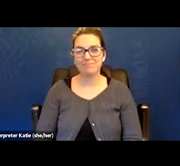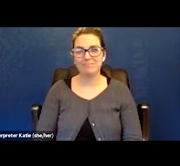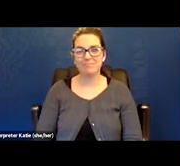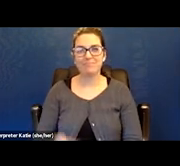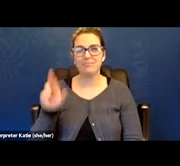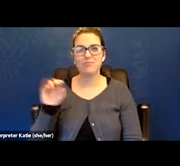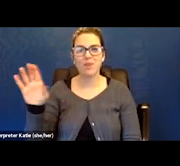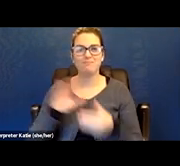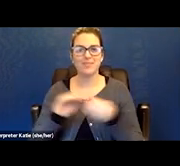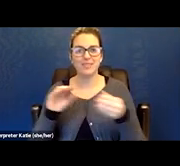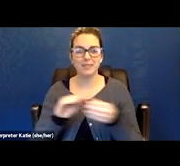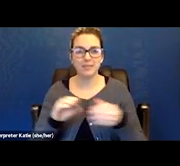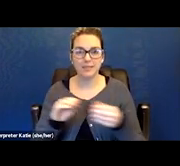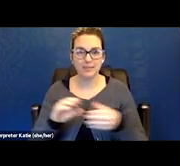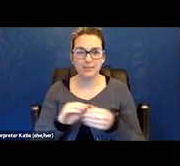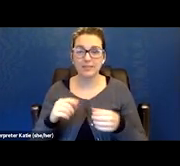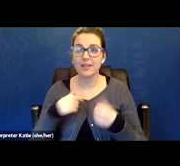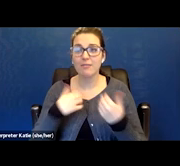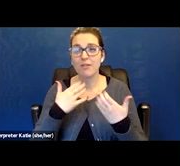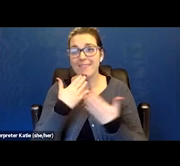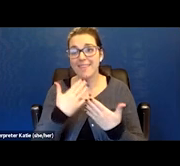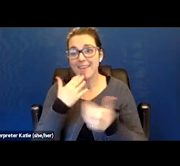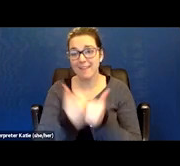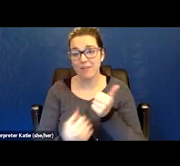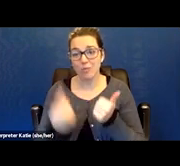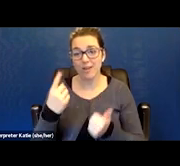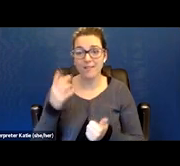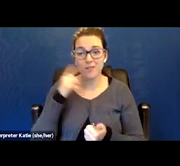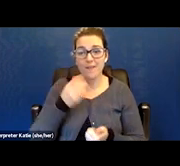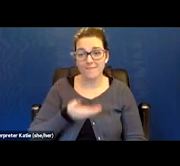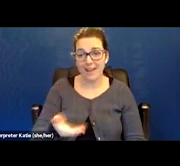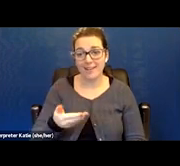Turn this a little bit. So I'd like to thank everybody for having me today.